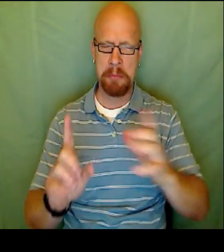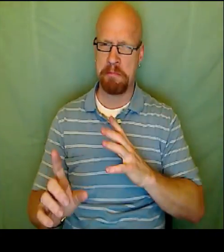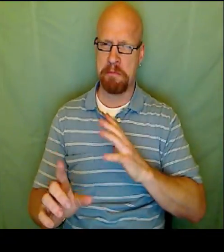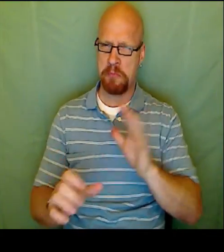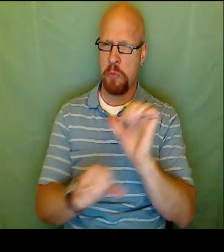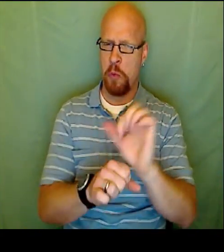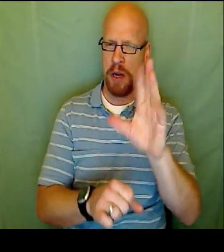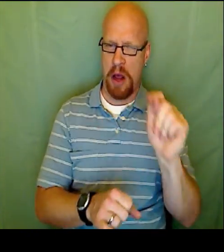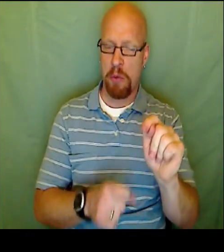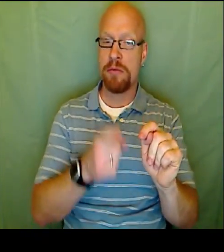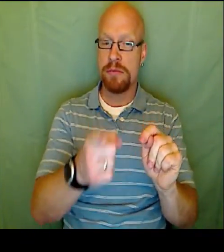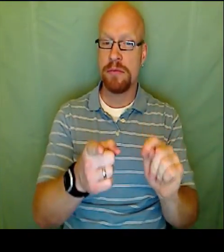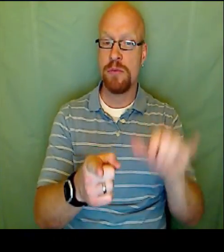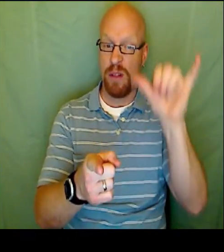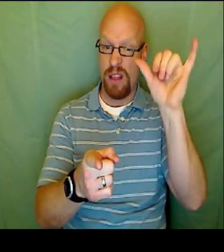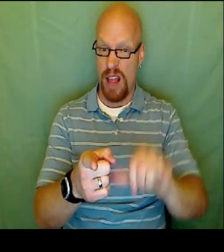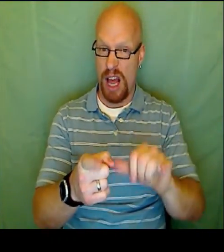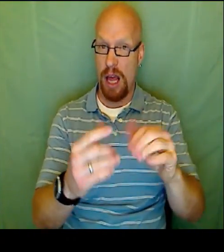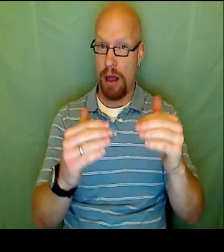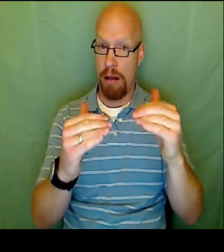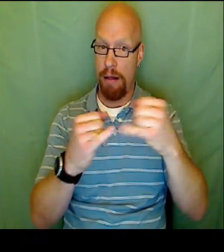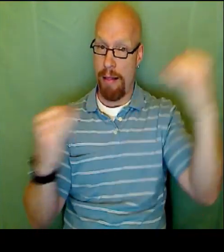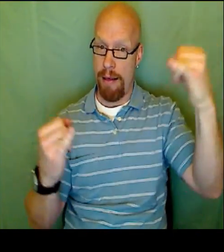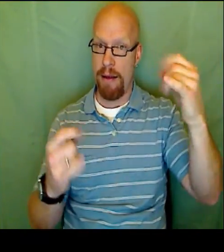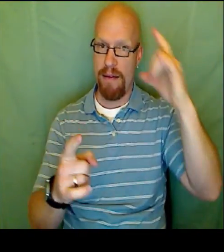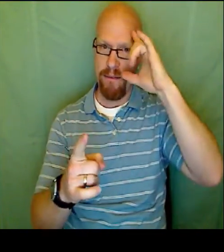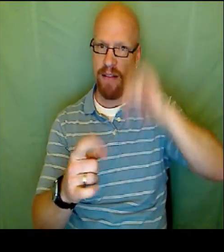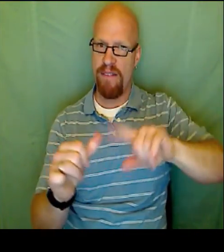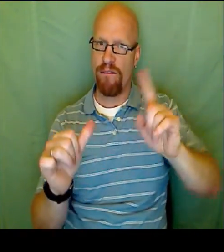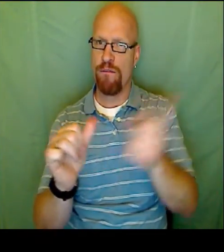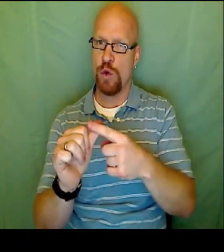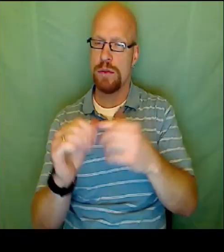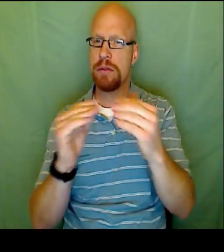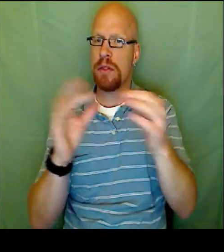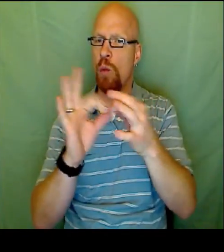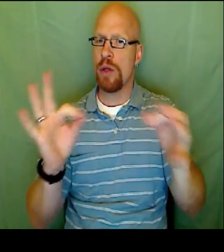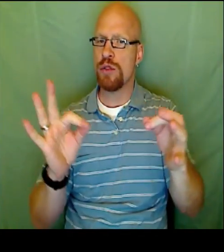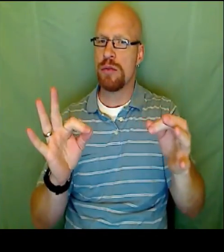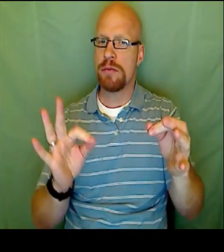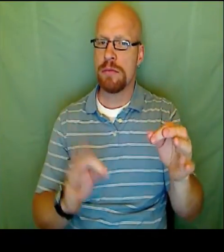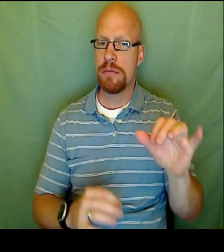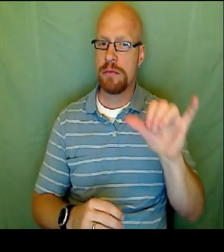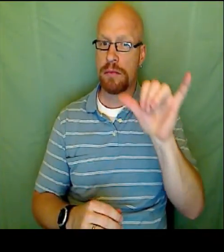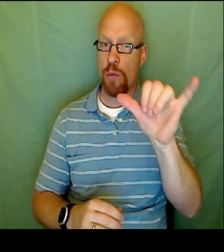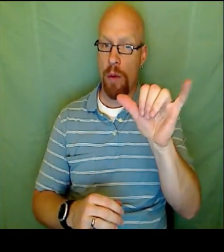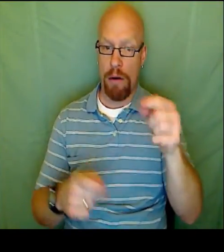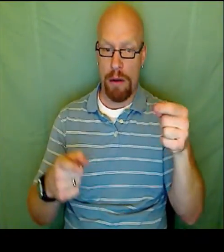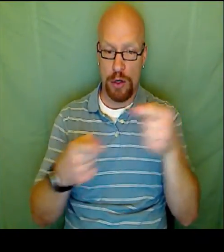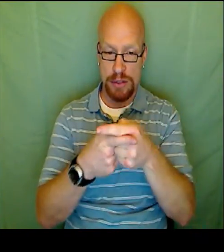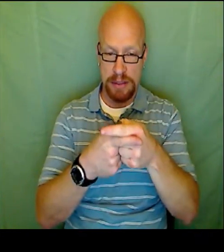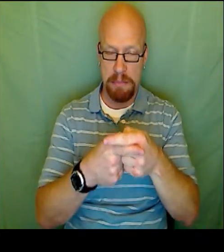Seems that my lines are moving slowly here on the graph, the program here It's okay though, I've worked it out.